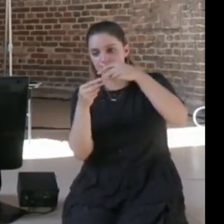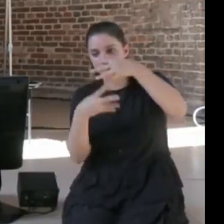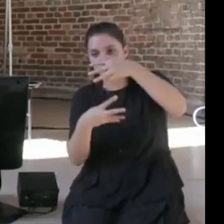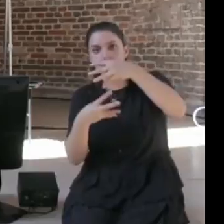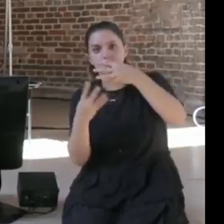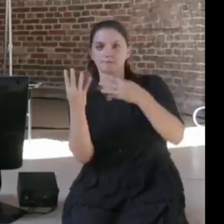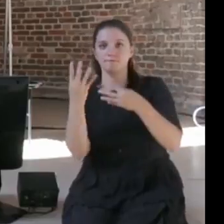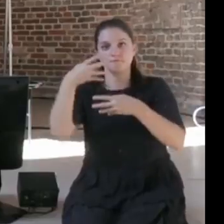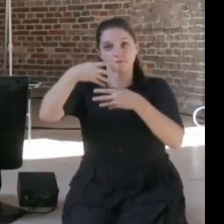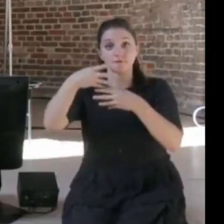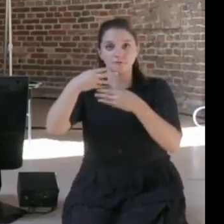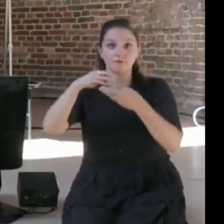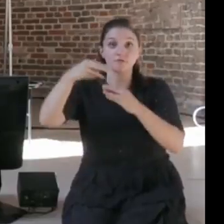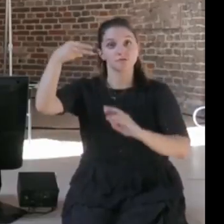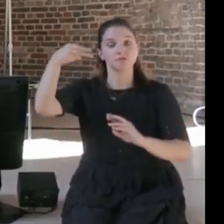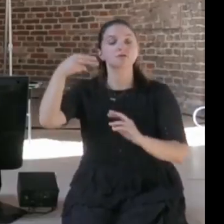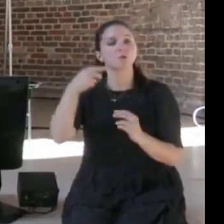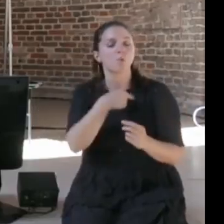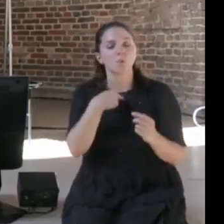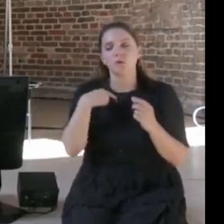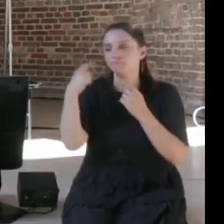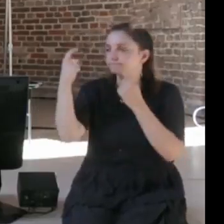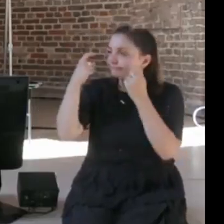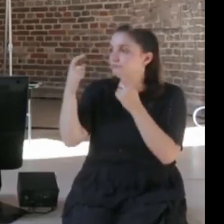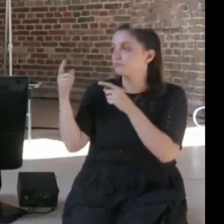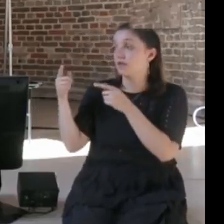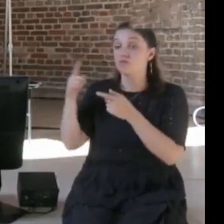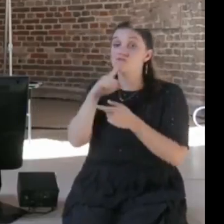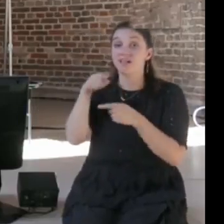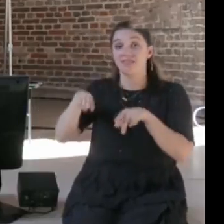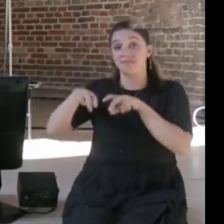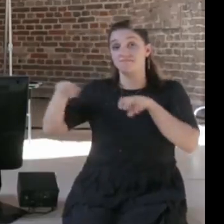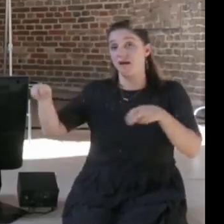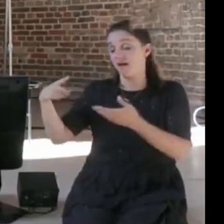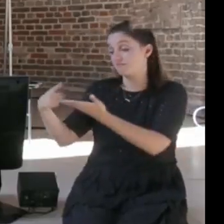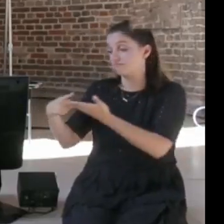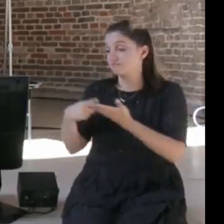panelists are thinking about and working on on is AI, there's a lot of interest in artificial